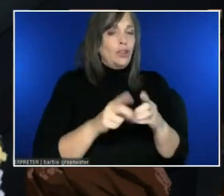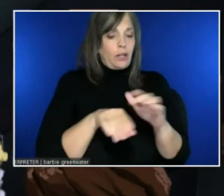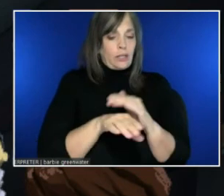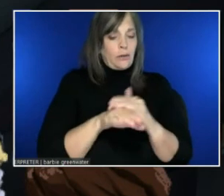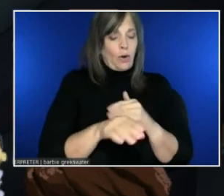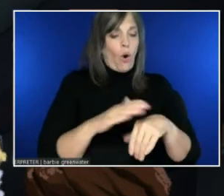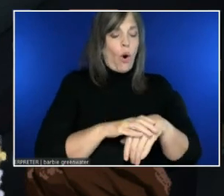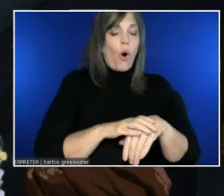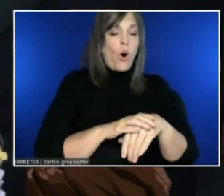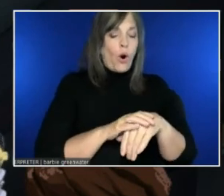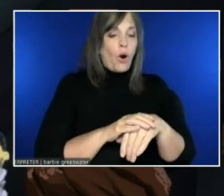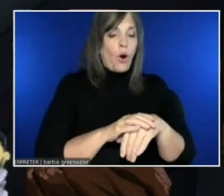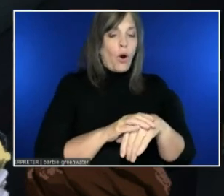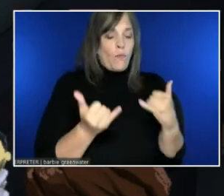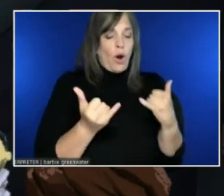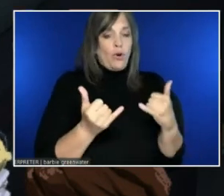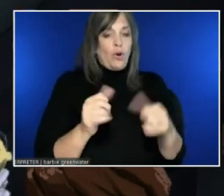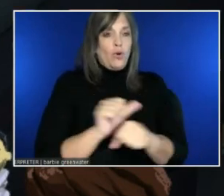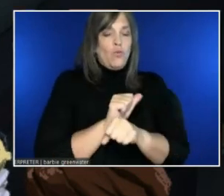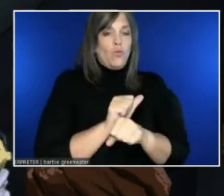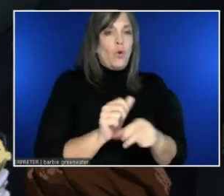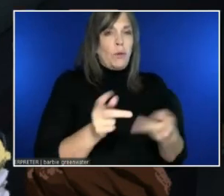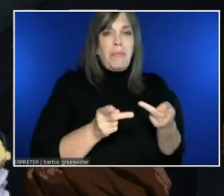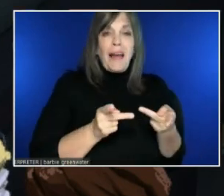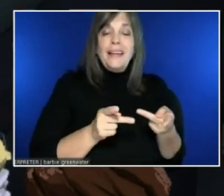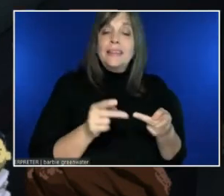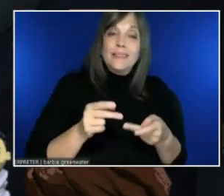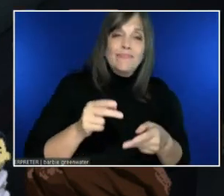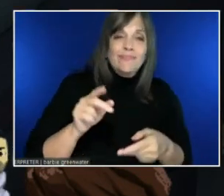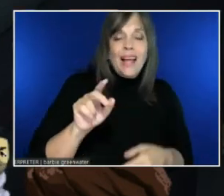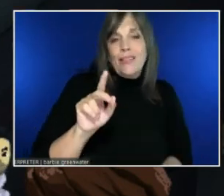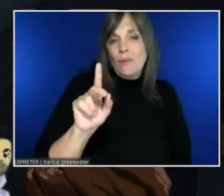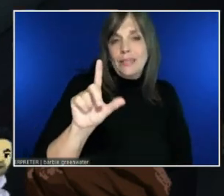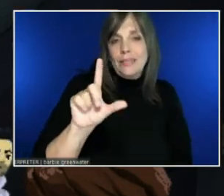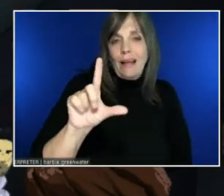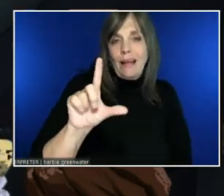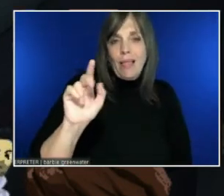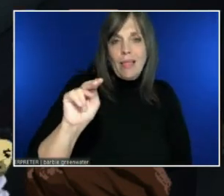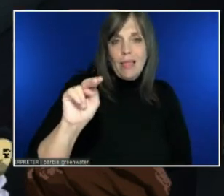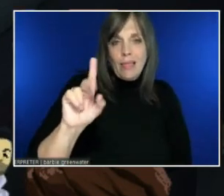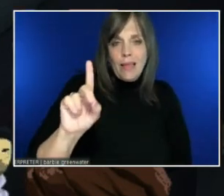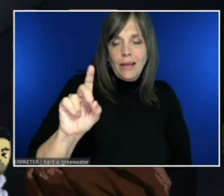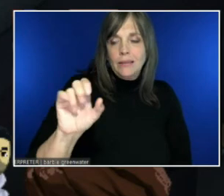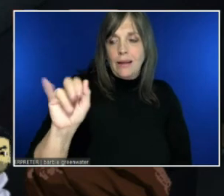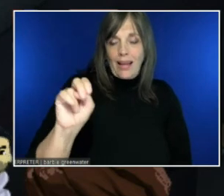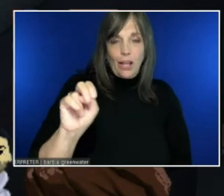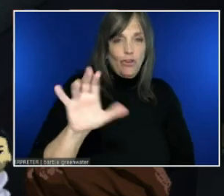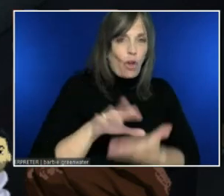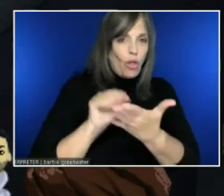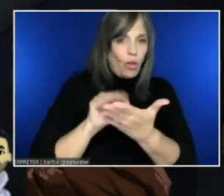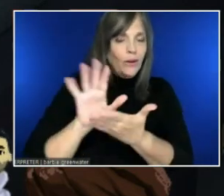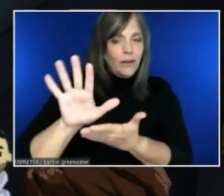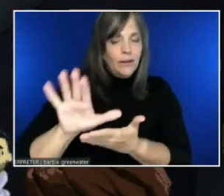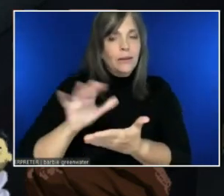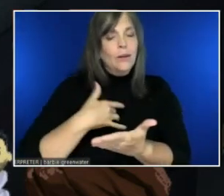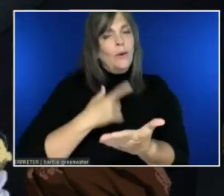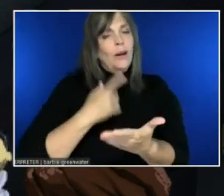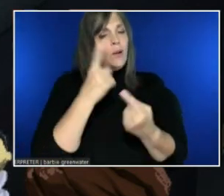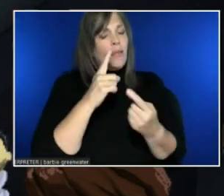And there's really a lot of things we need to think about, when we're creating content, whether in the workplace or outside of the workplace.